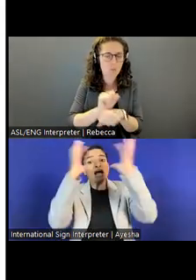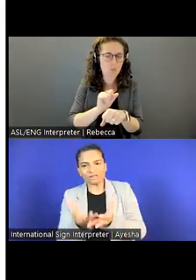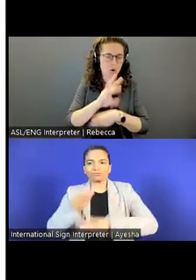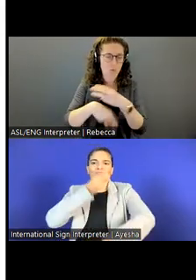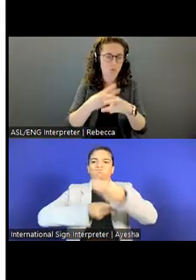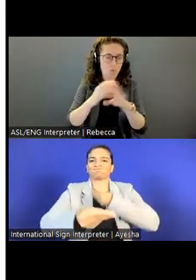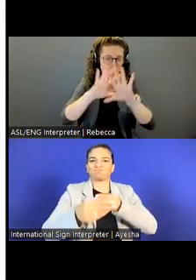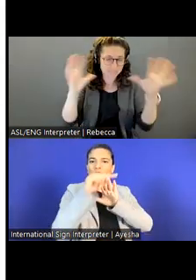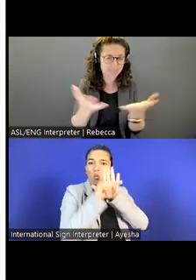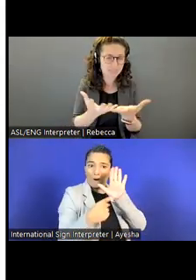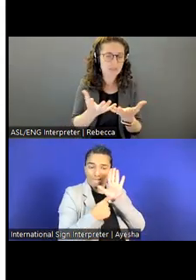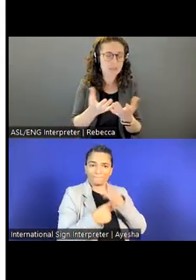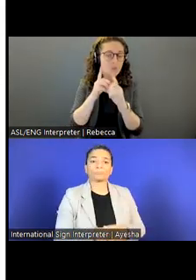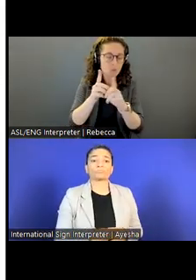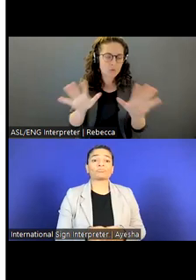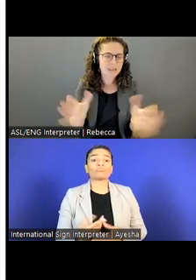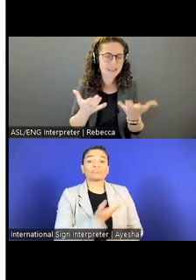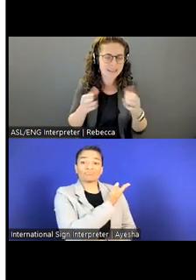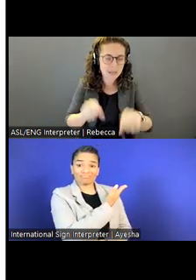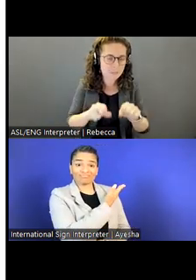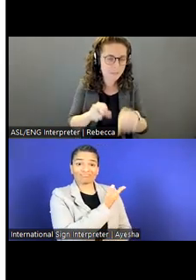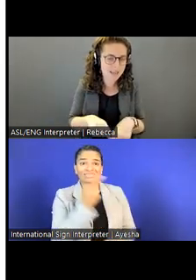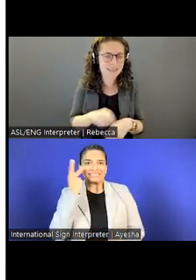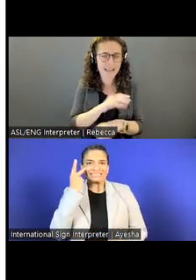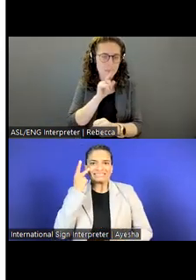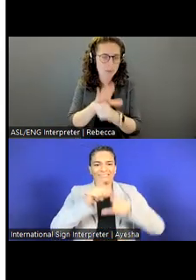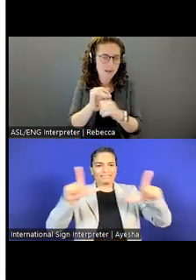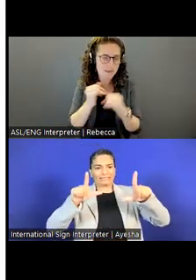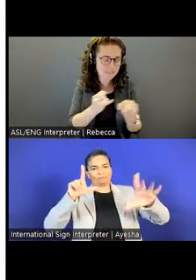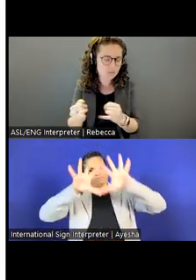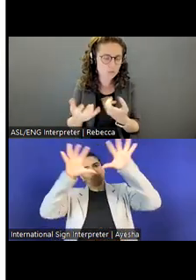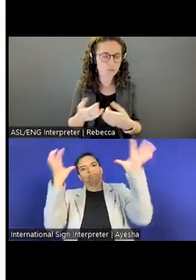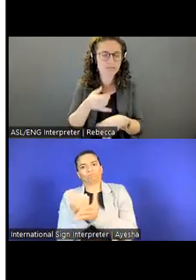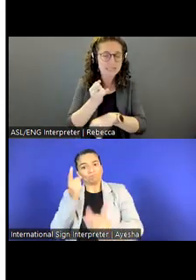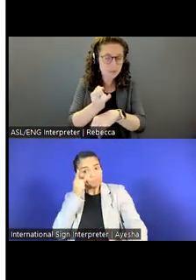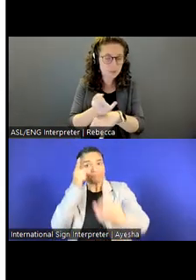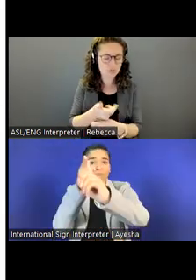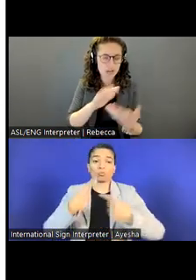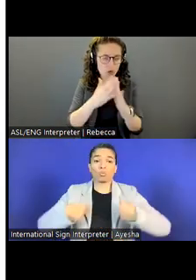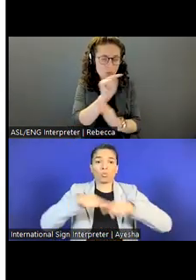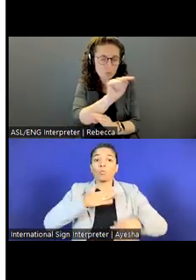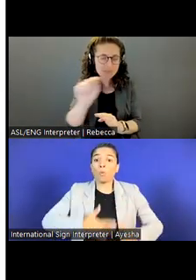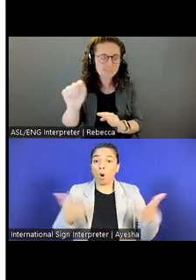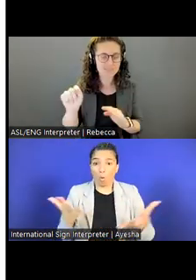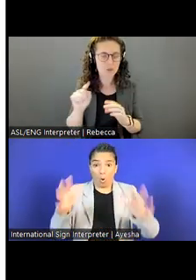capacity and commitment of individuals, institutions, and communities to create a more sustainable,